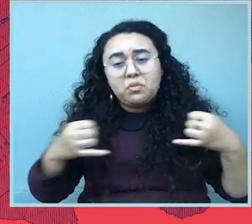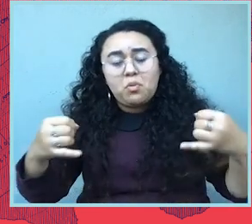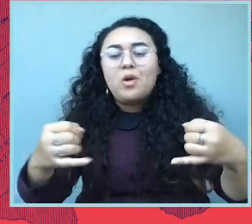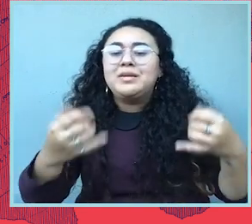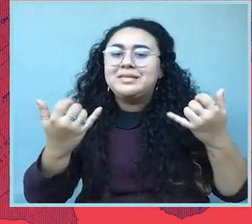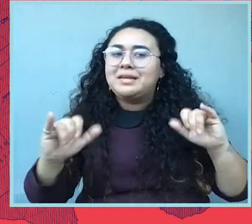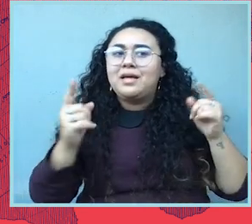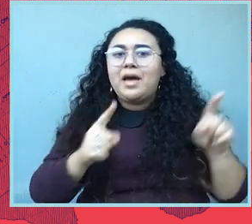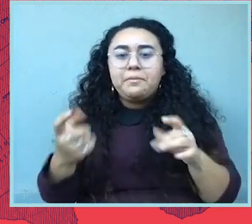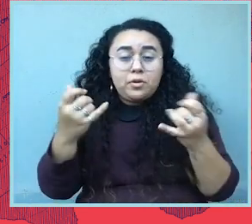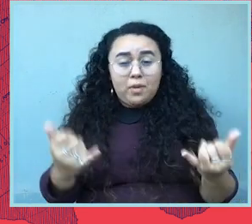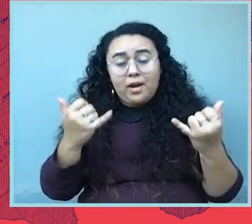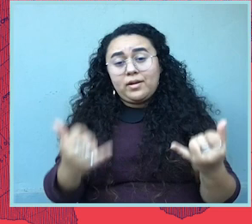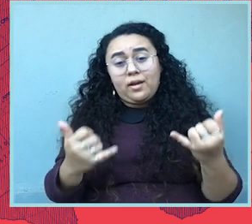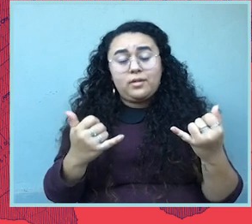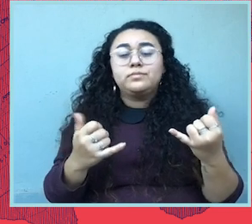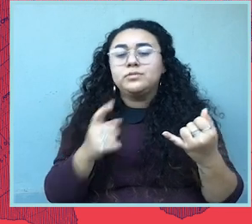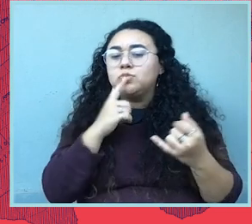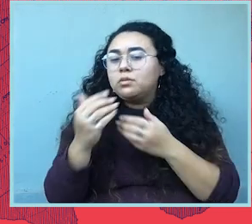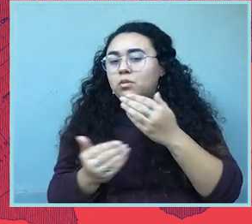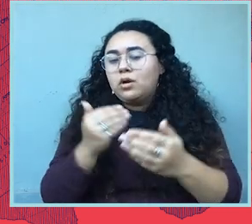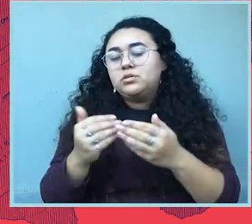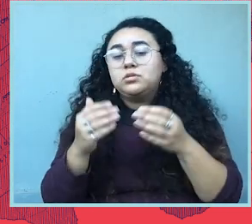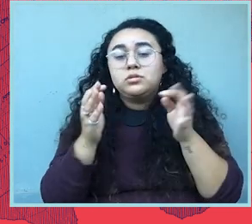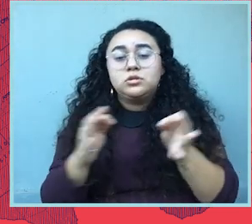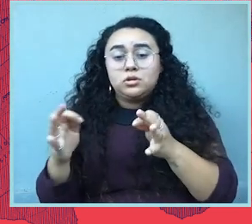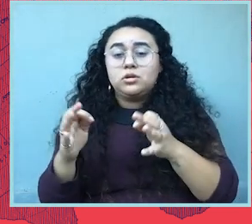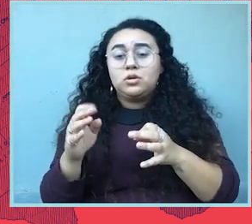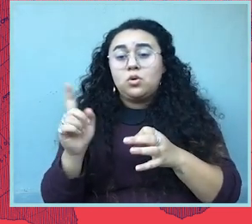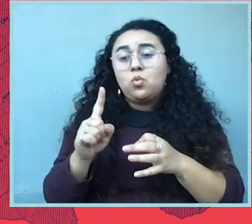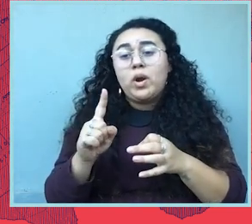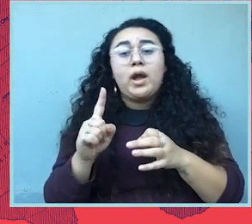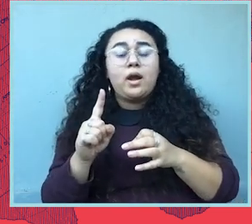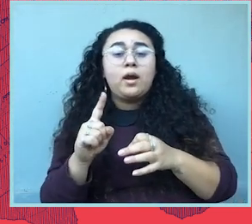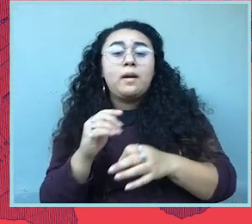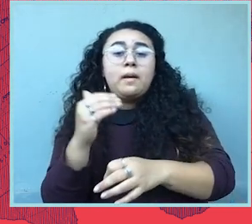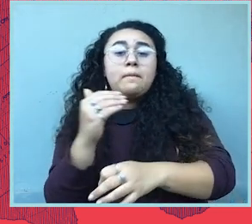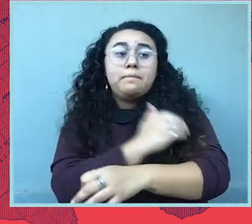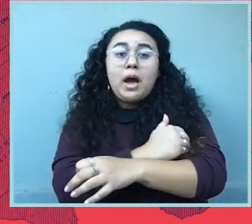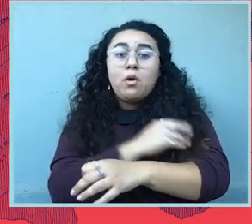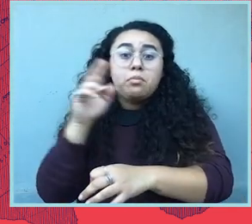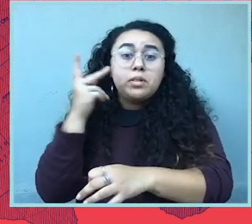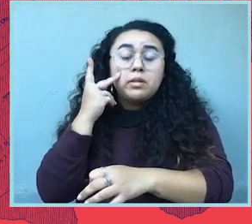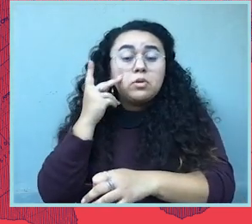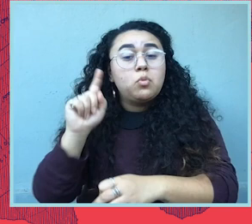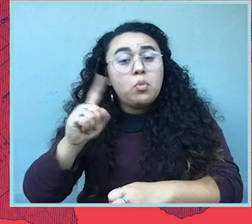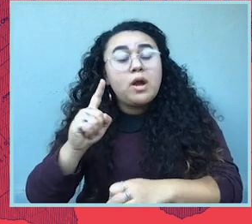We're in the midst of that as we are talking right now. And this is the process that determines the allocation of political power at every level